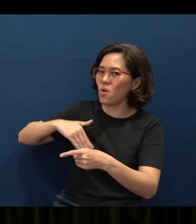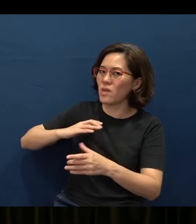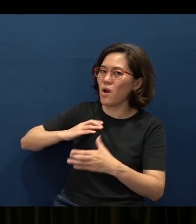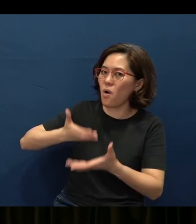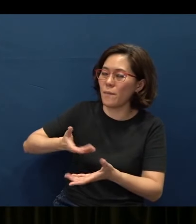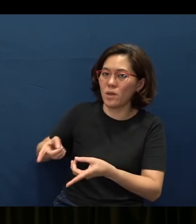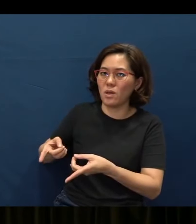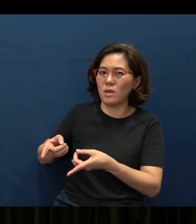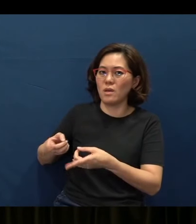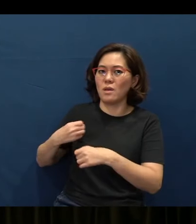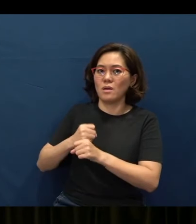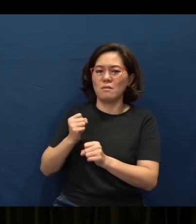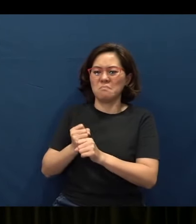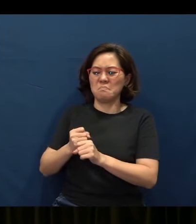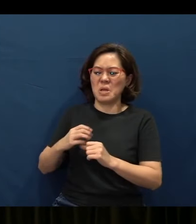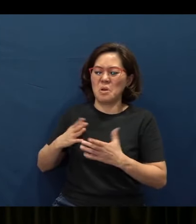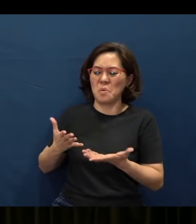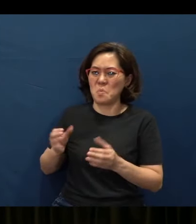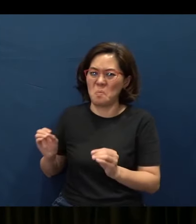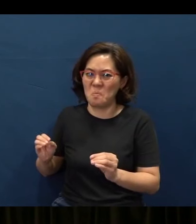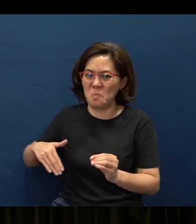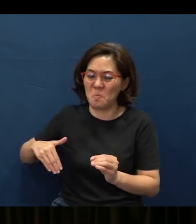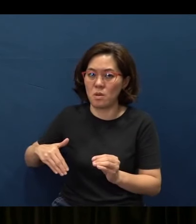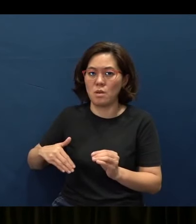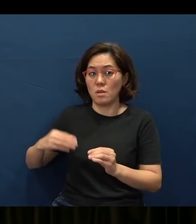They are making a commitment. In fact, their minds need to be open.